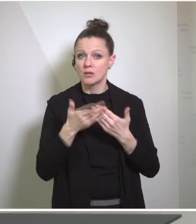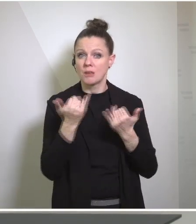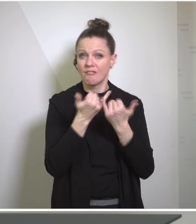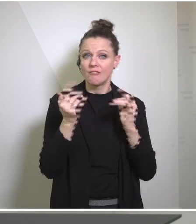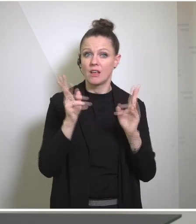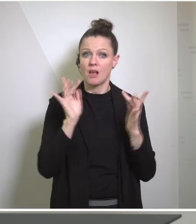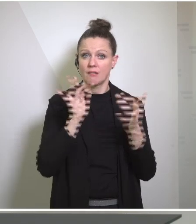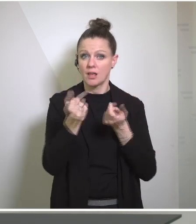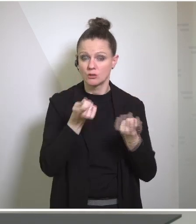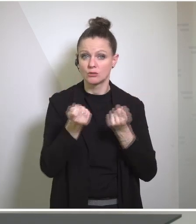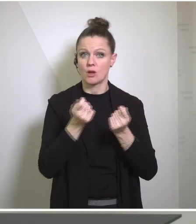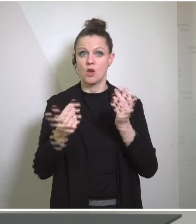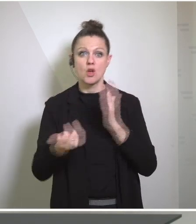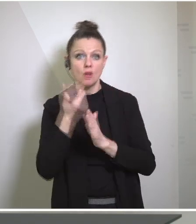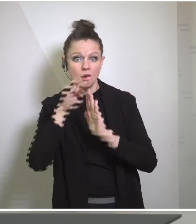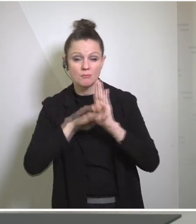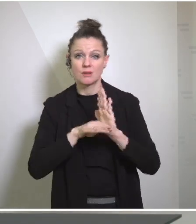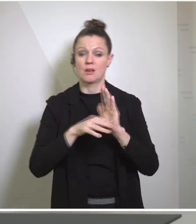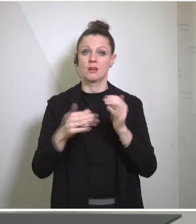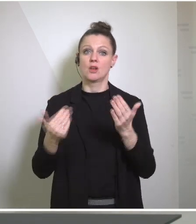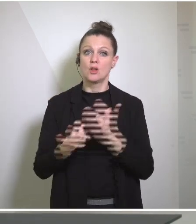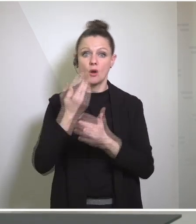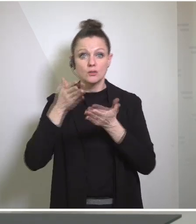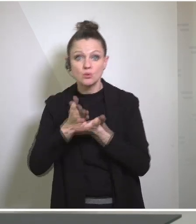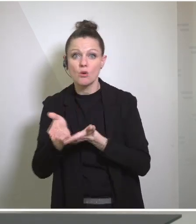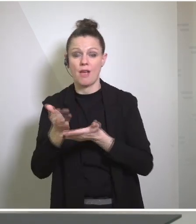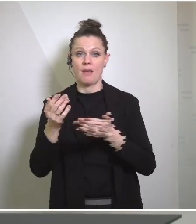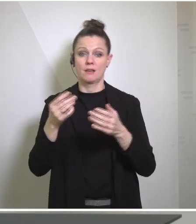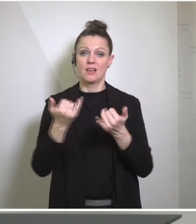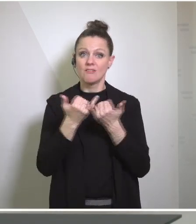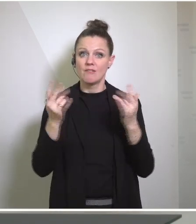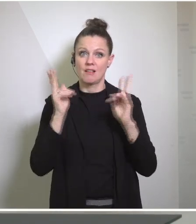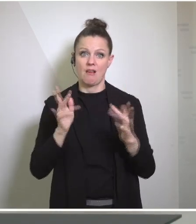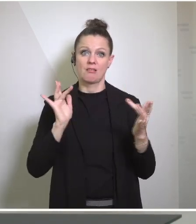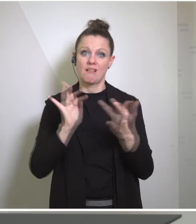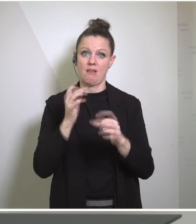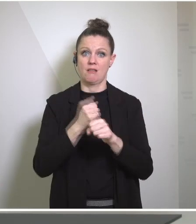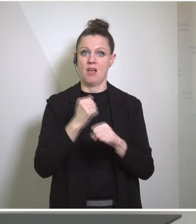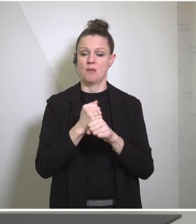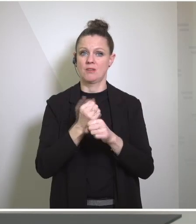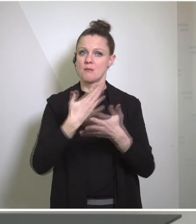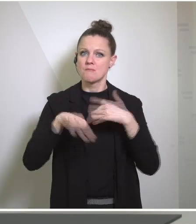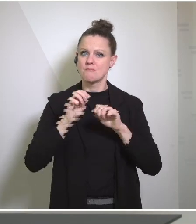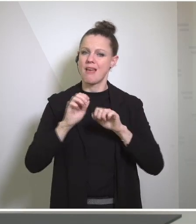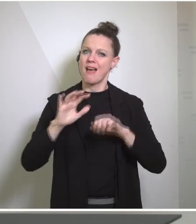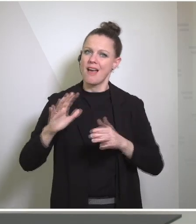new policies, new programs, new approaches to be more effective in dealing with the challenge